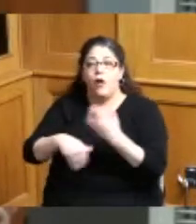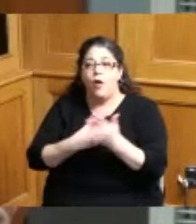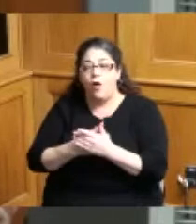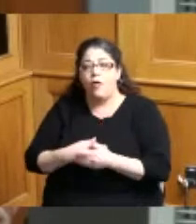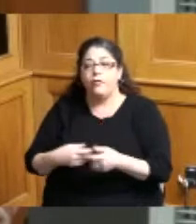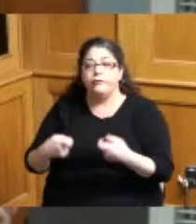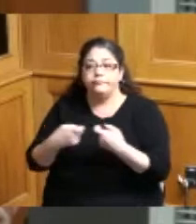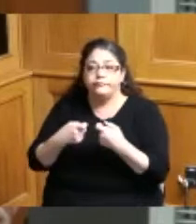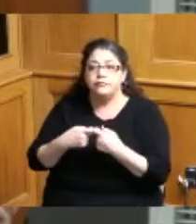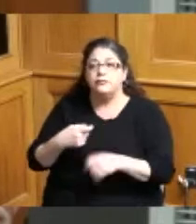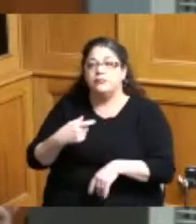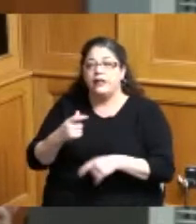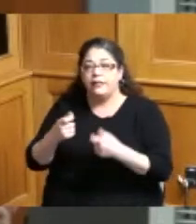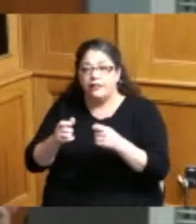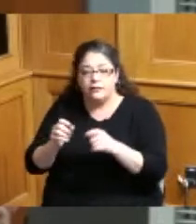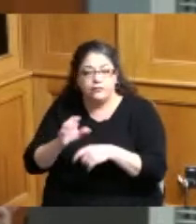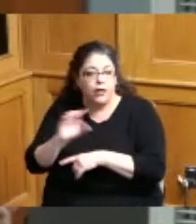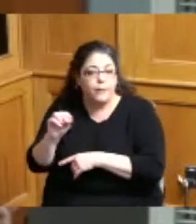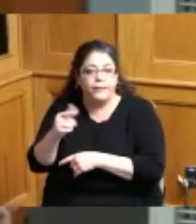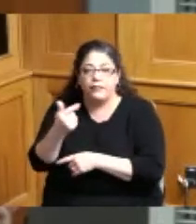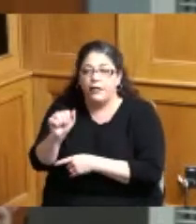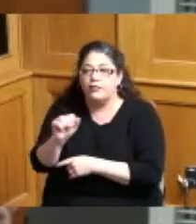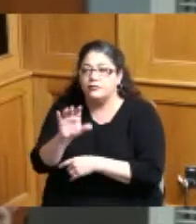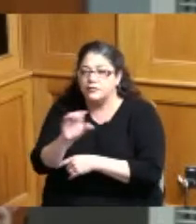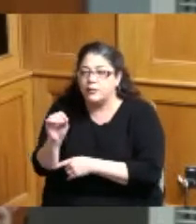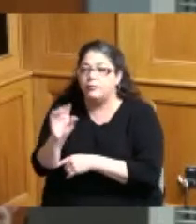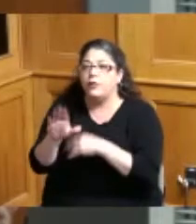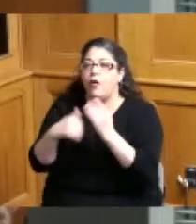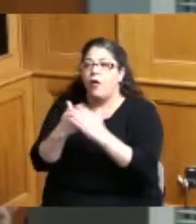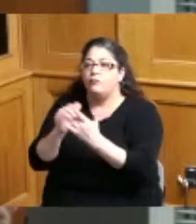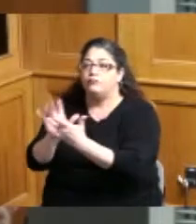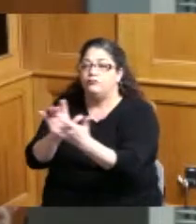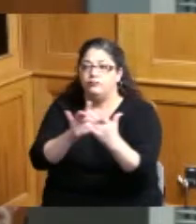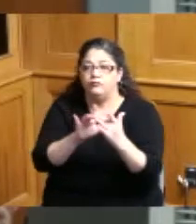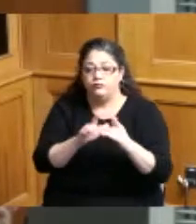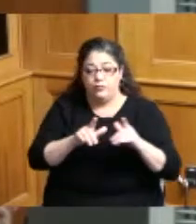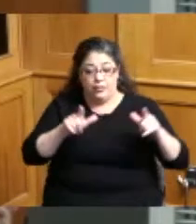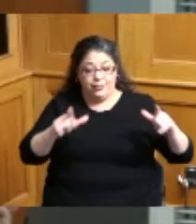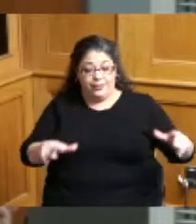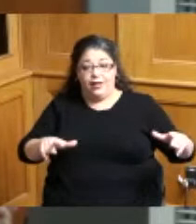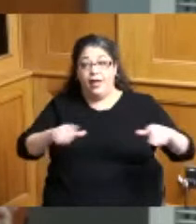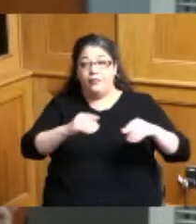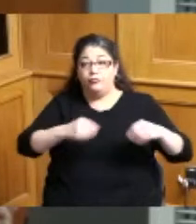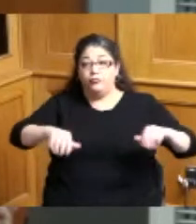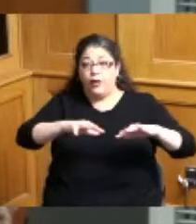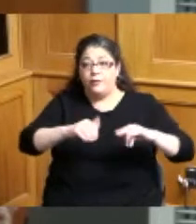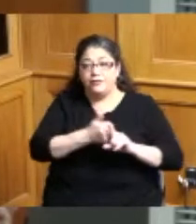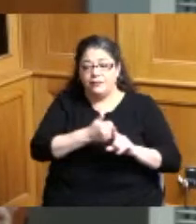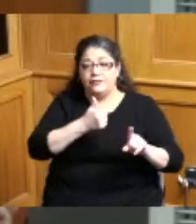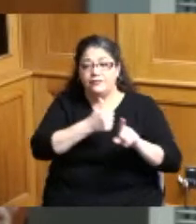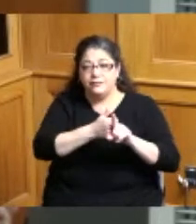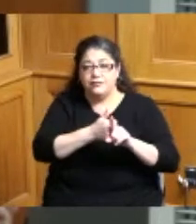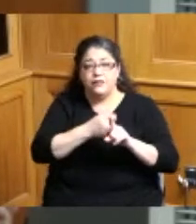comments the record survey plot of the proposed vacation was prepared for the petitioner by